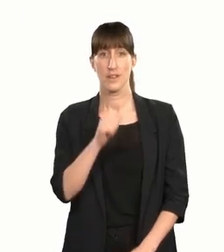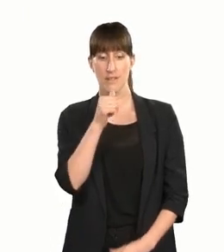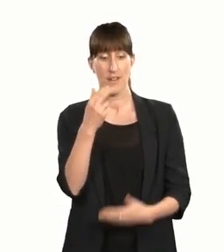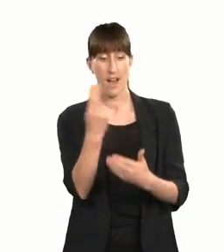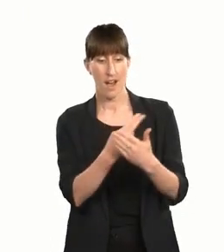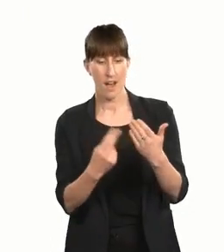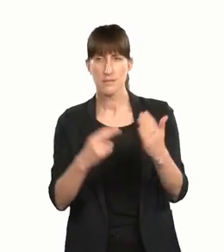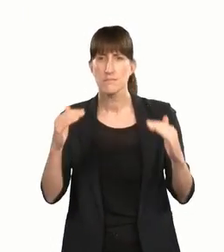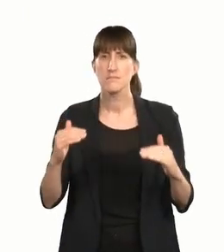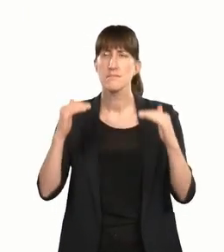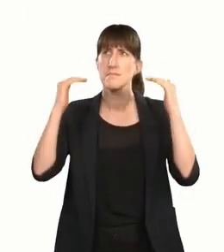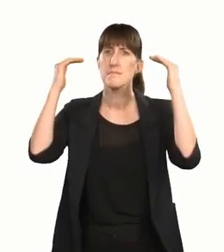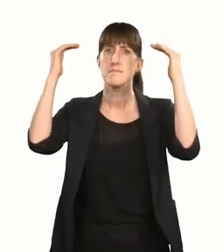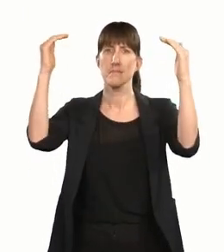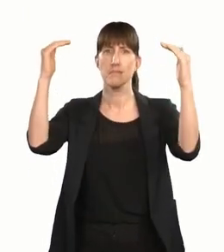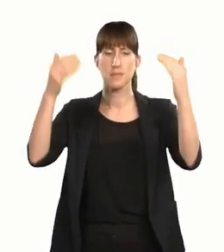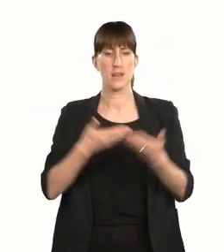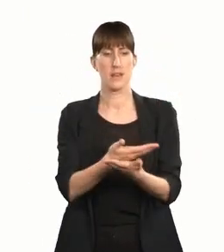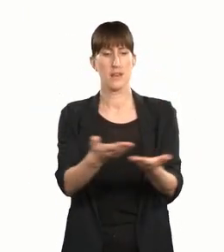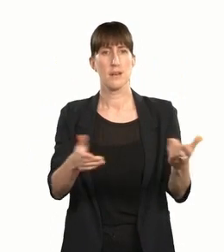He mana toi, he mana tangata —